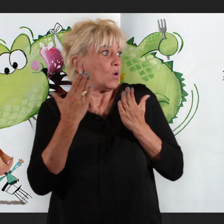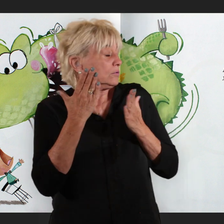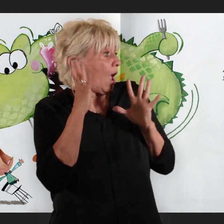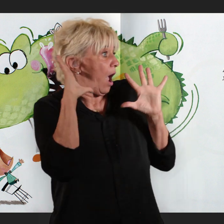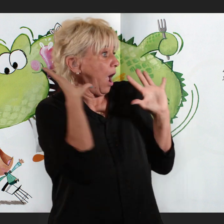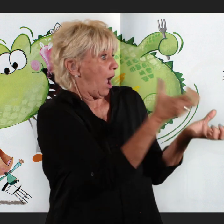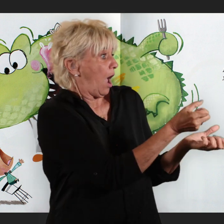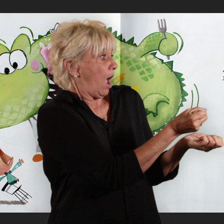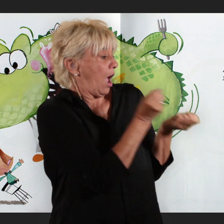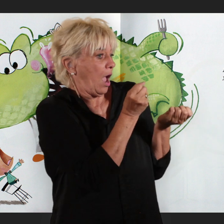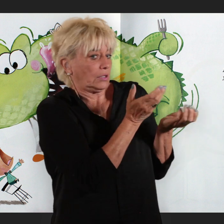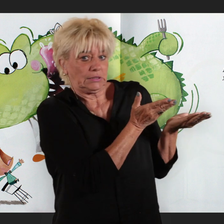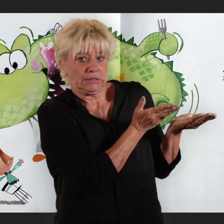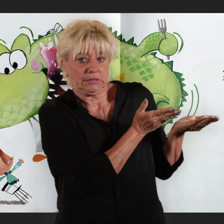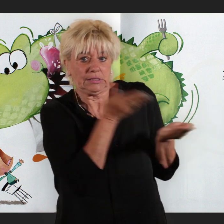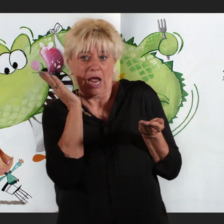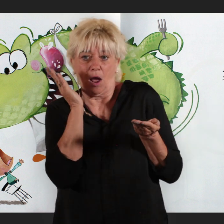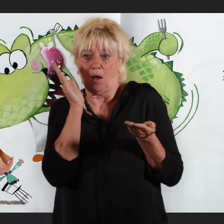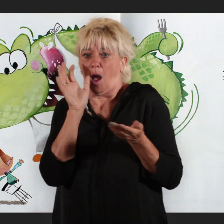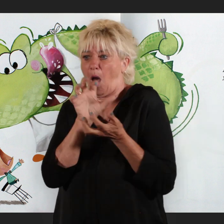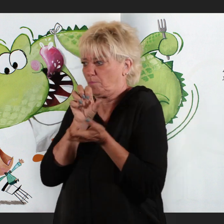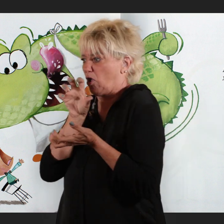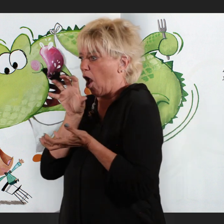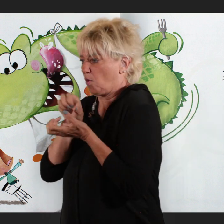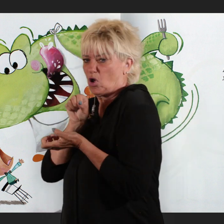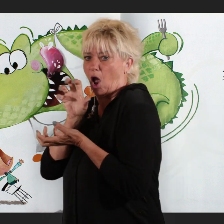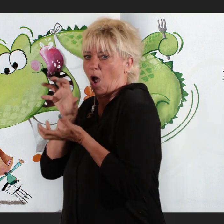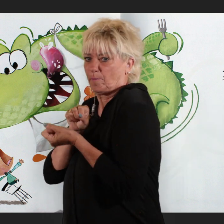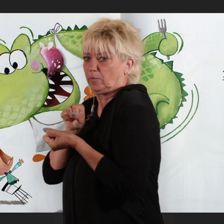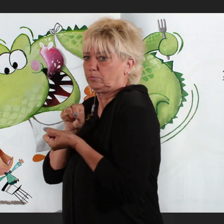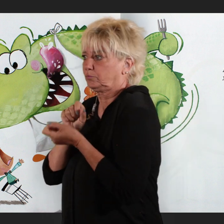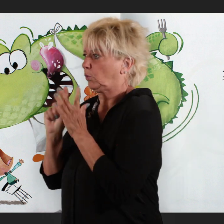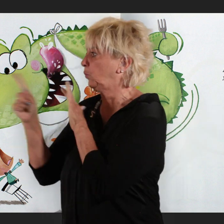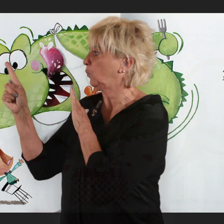A new CHOMP! bowl of soup for you CHOMP! right away!